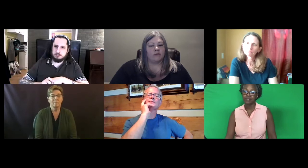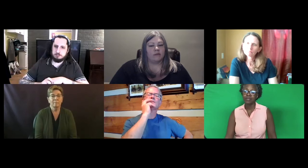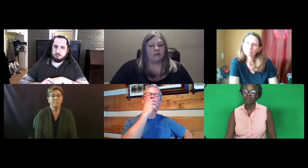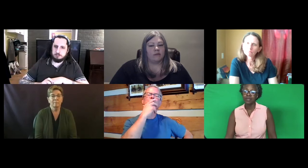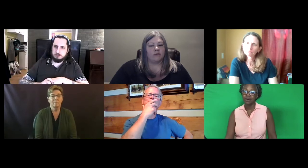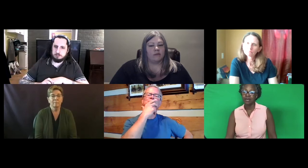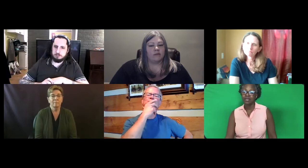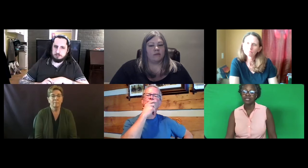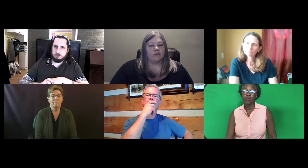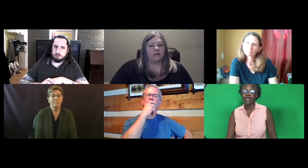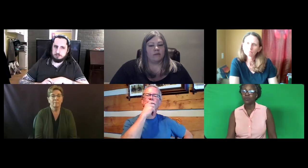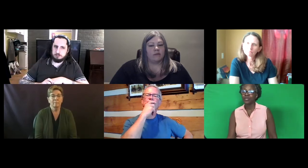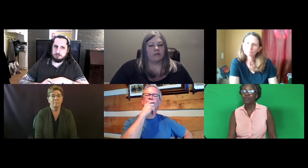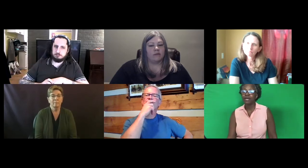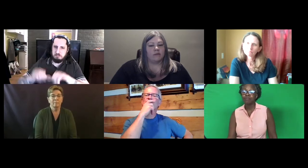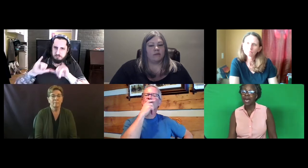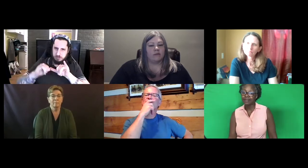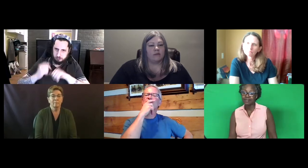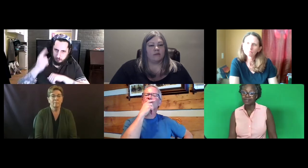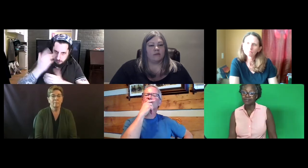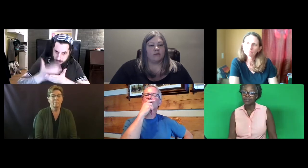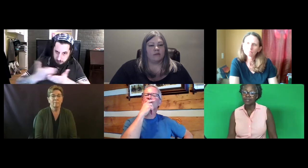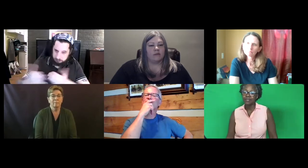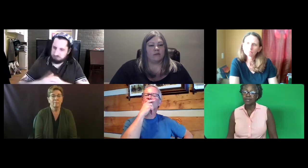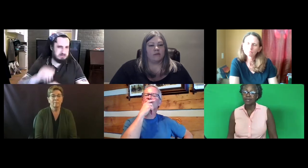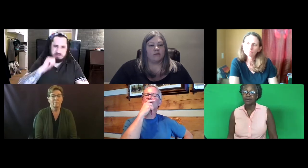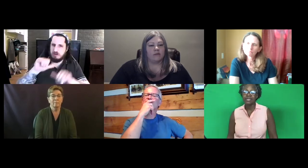Is it weighted with a correct mass?